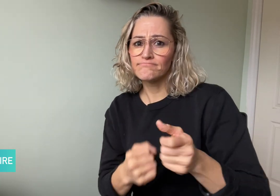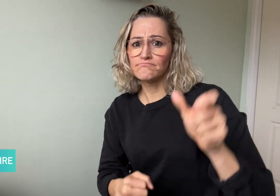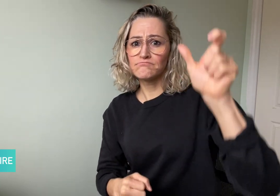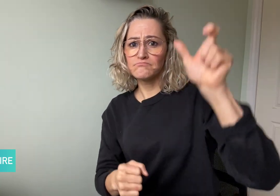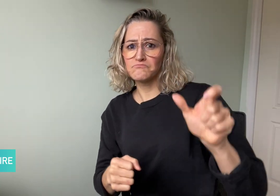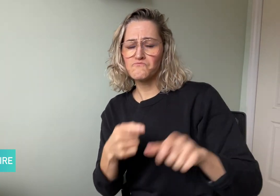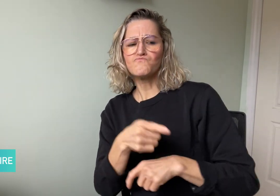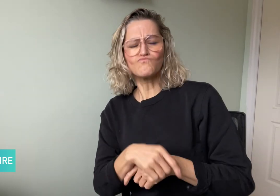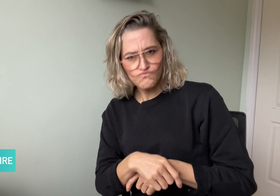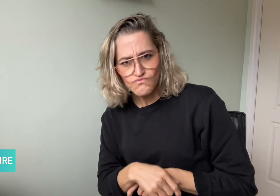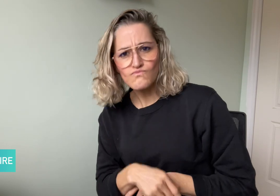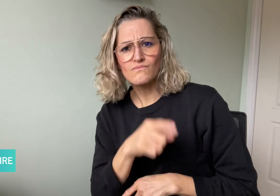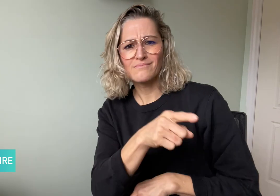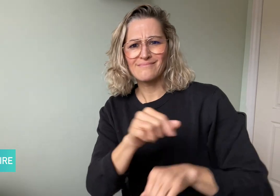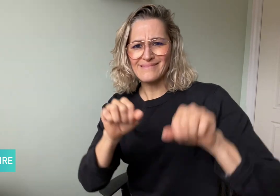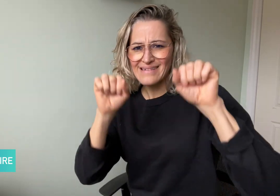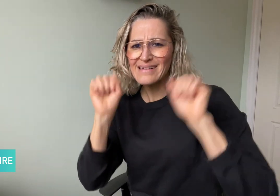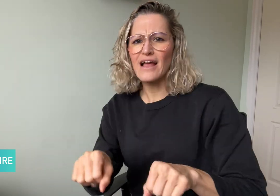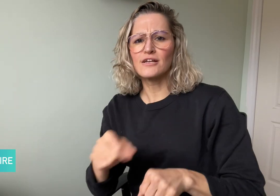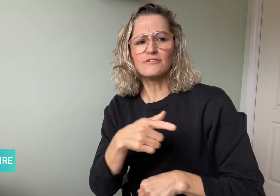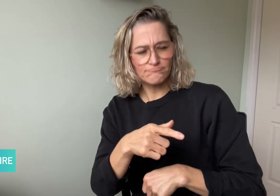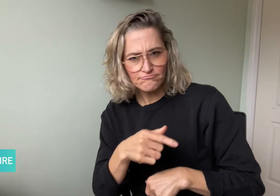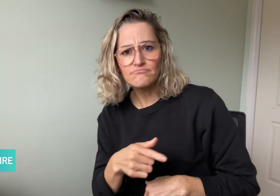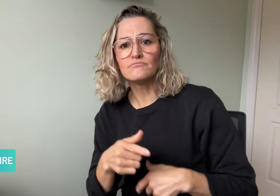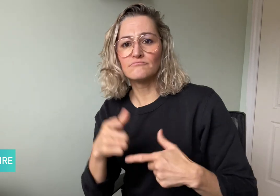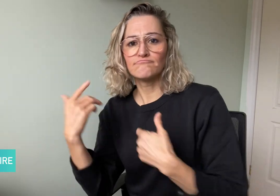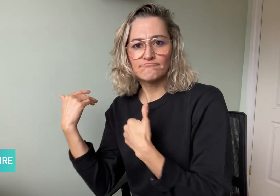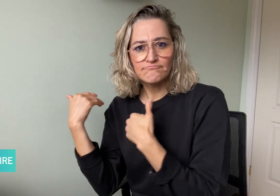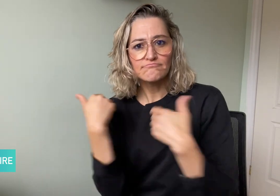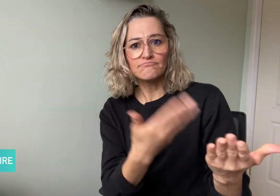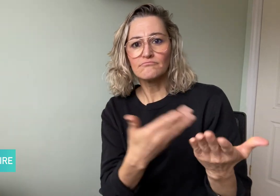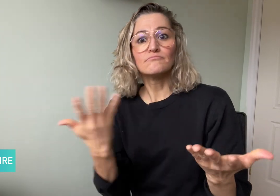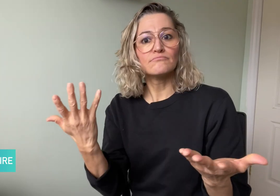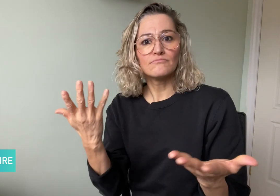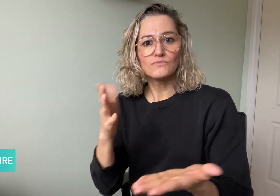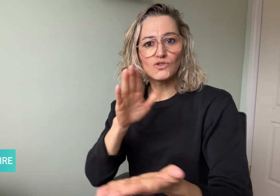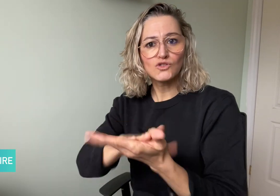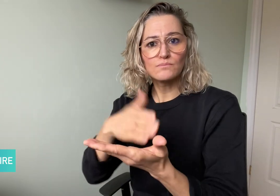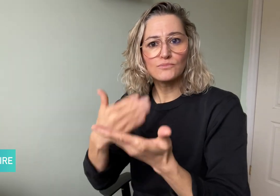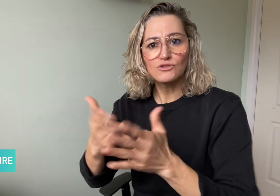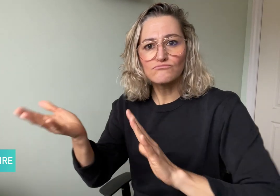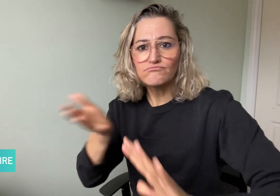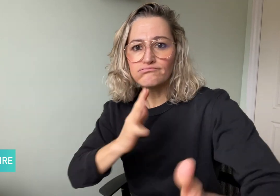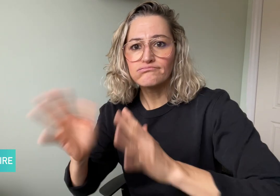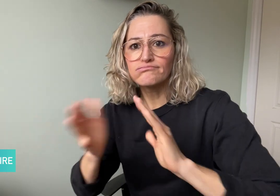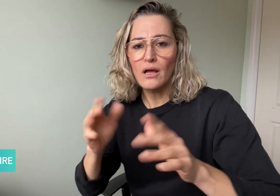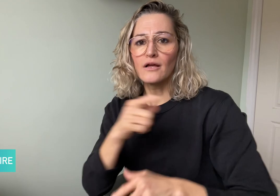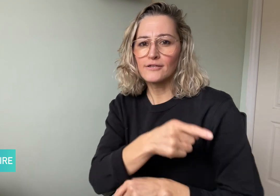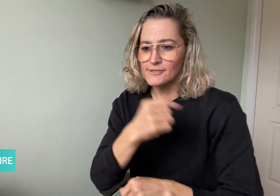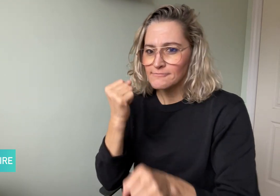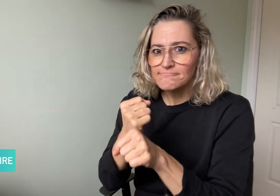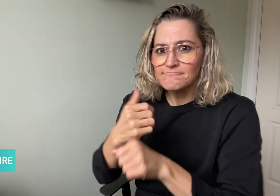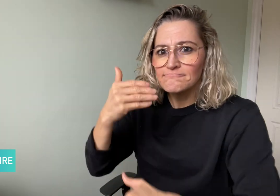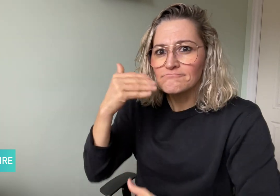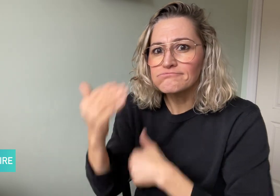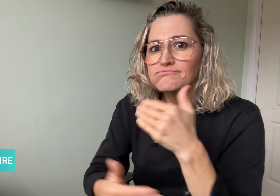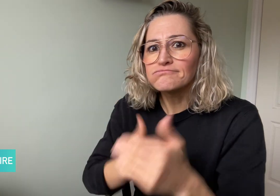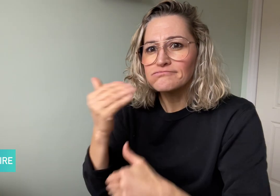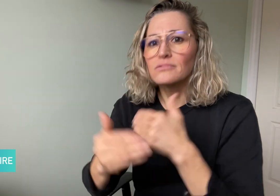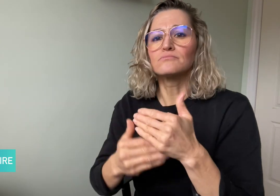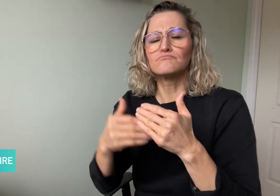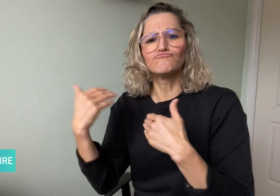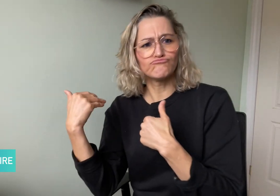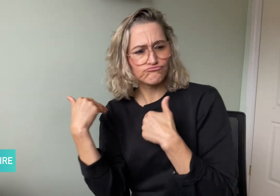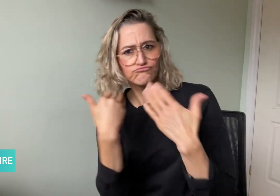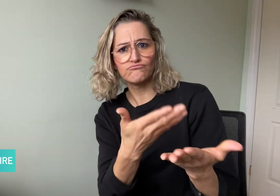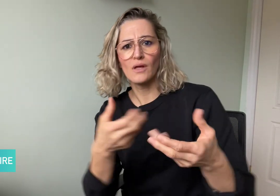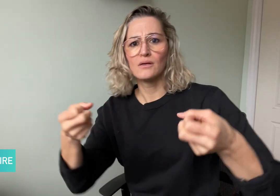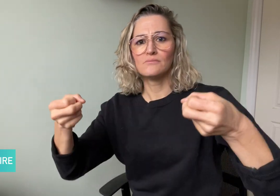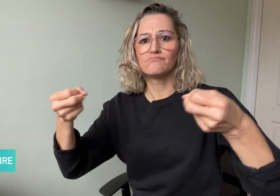ZanDraya by giving them access to interpreters and providing